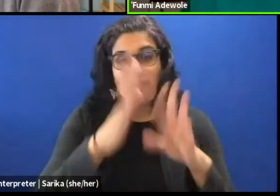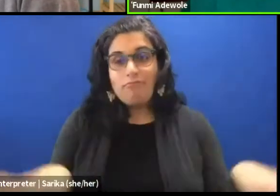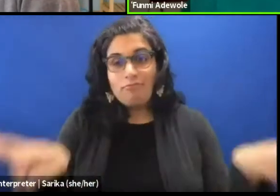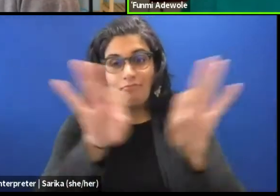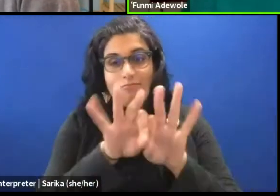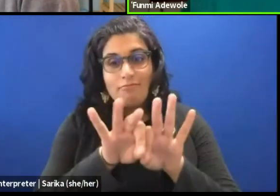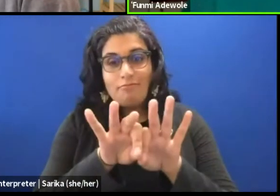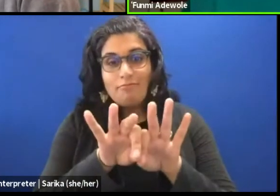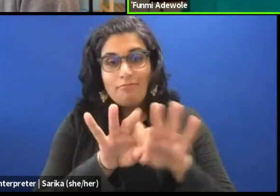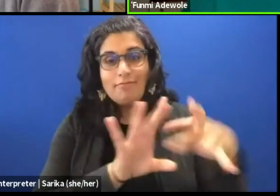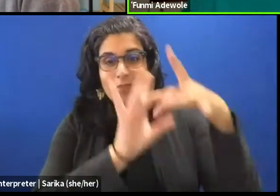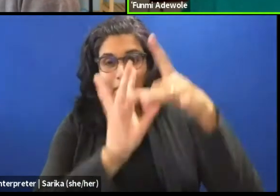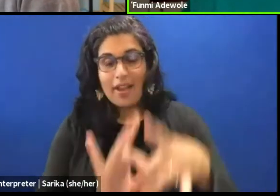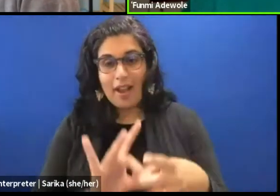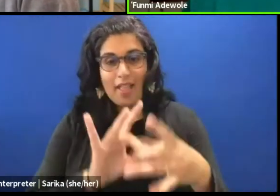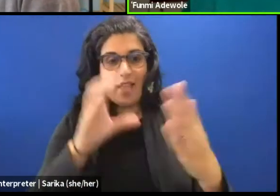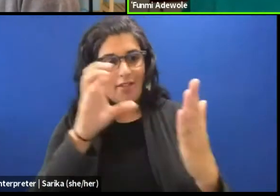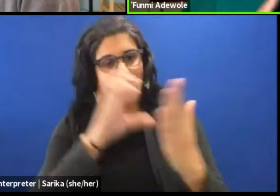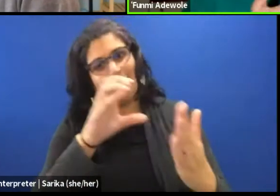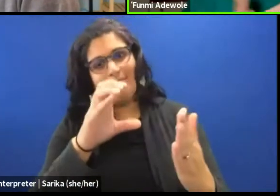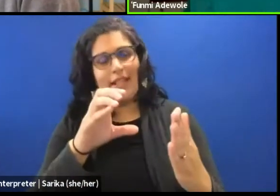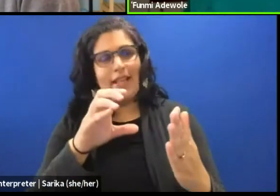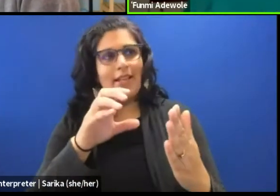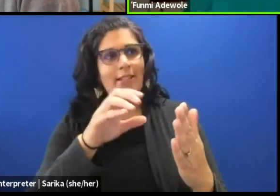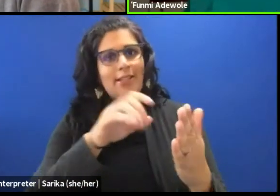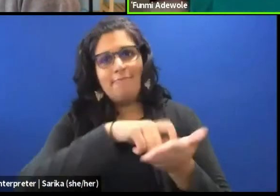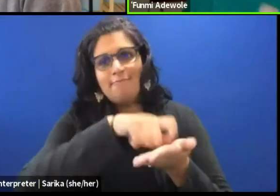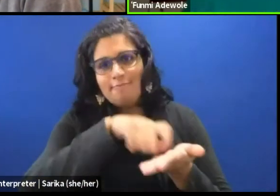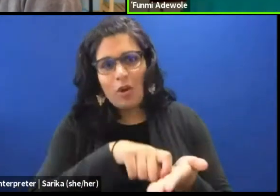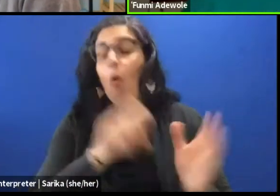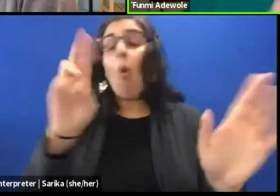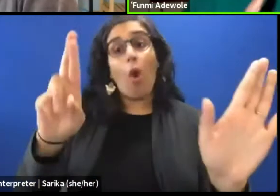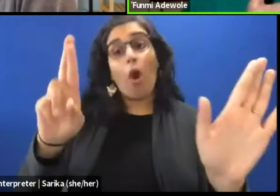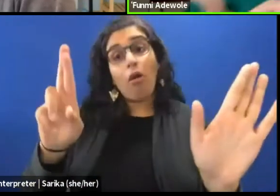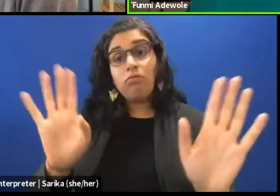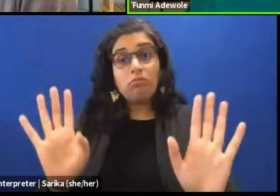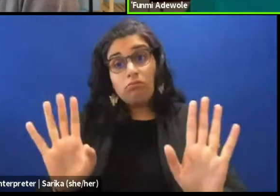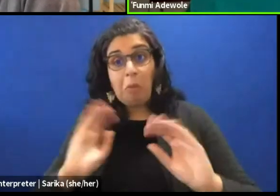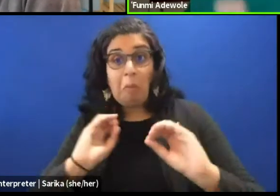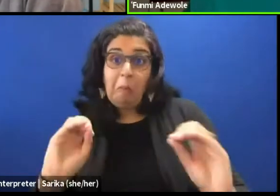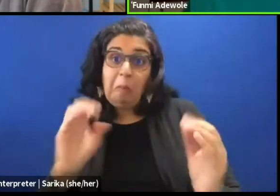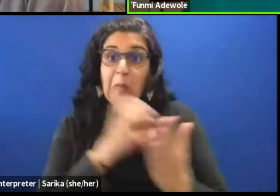or there's no text, you know, there might be no pre-scripts.